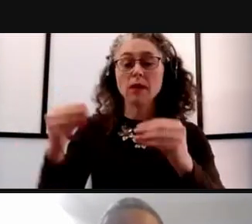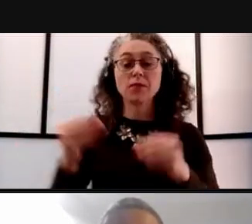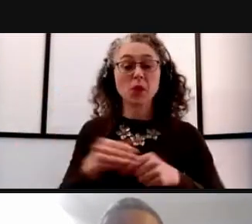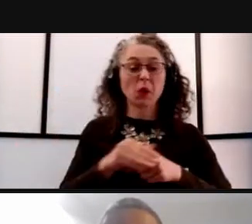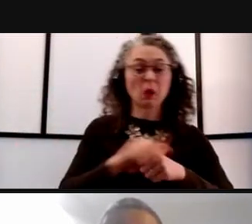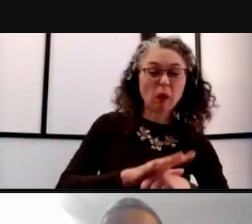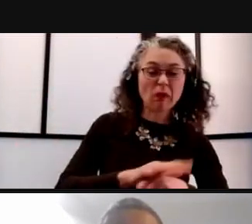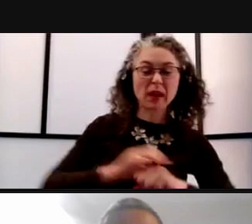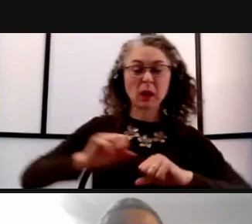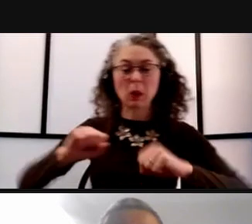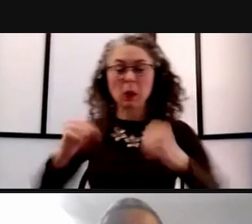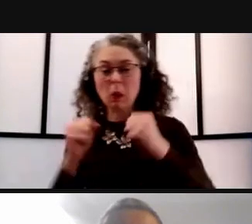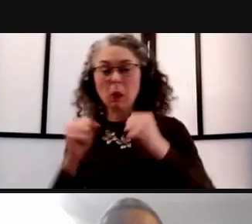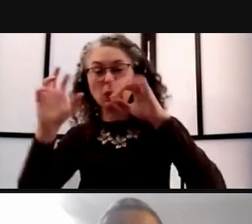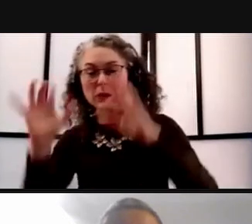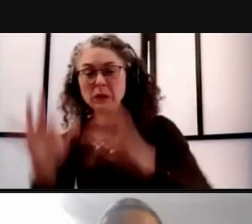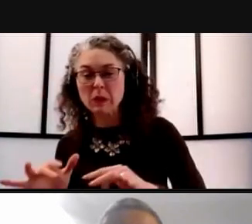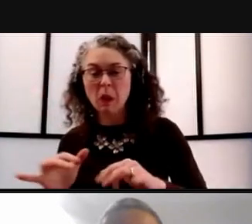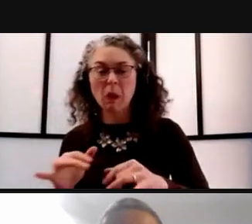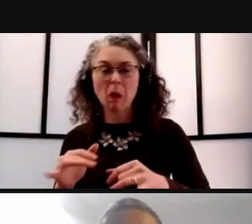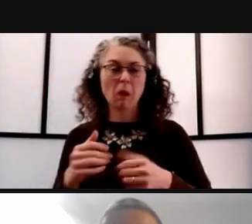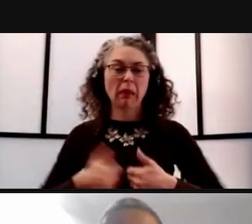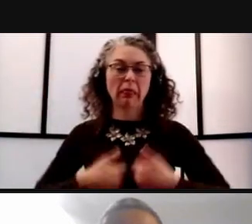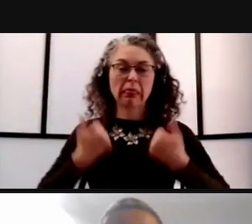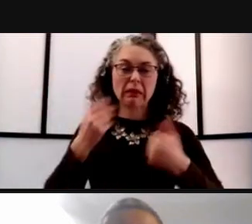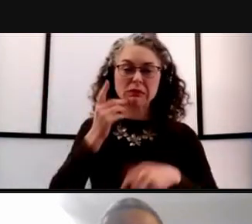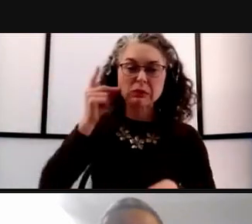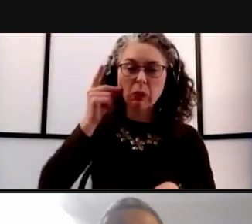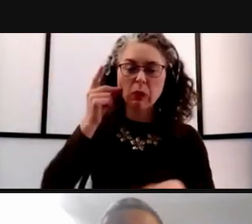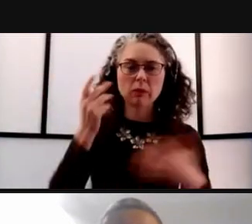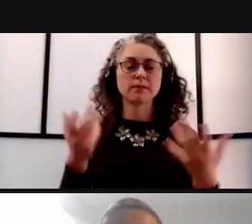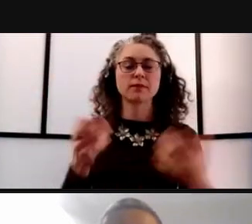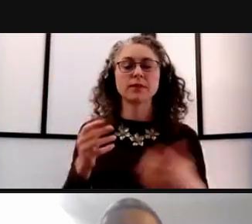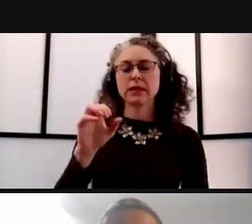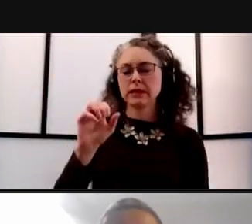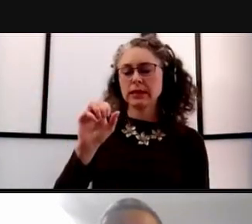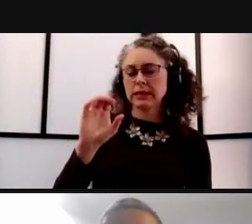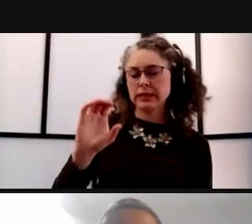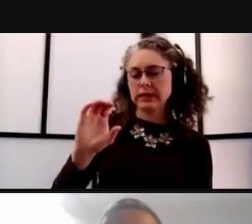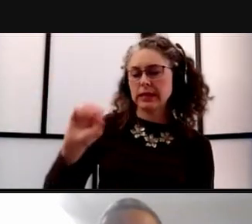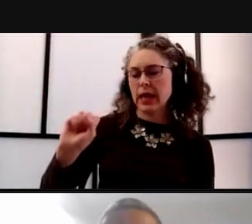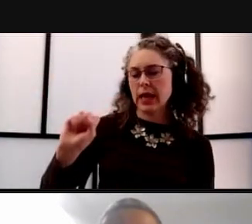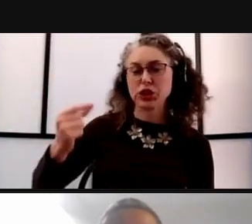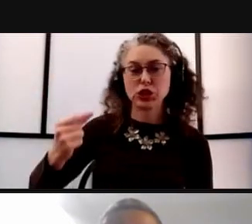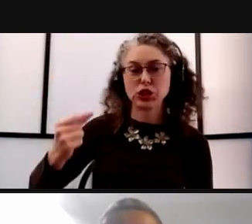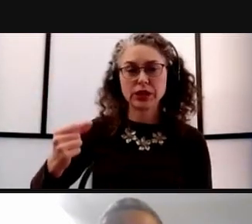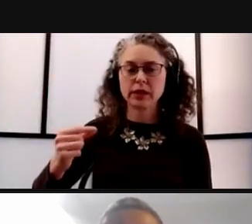and being on campus, CSG has done a ton in this space. And the Maize and Blue Cupboard,